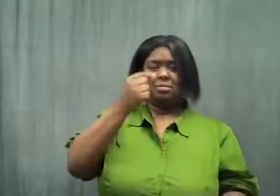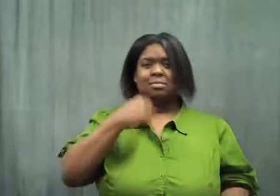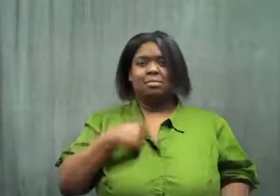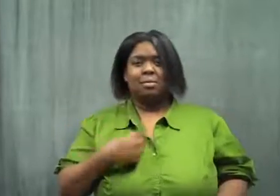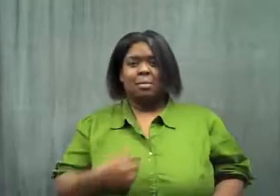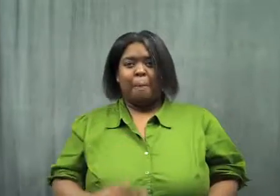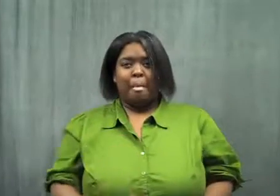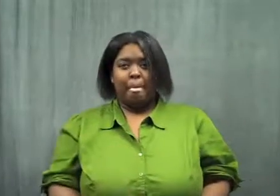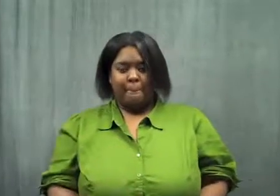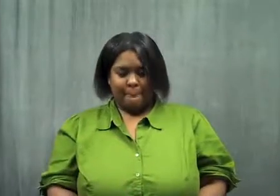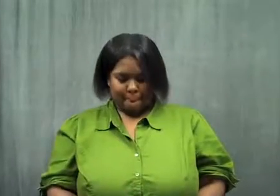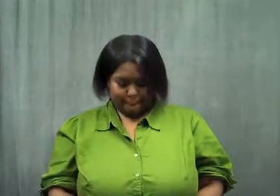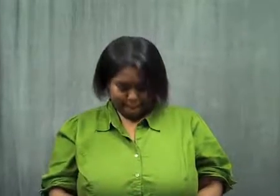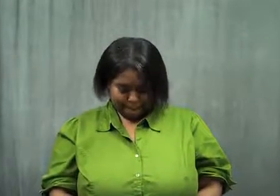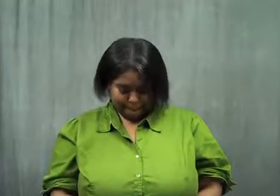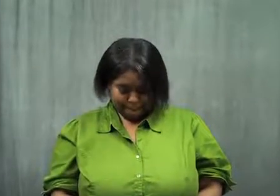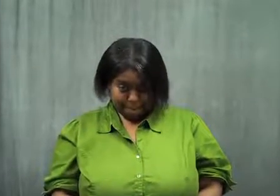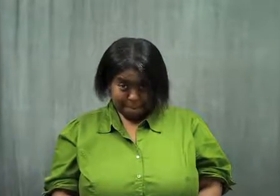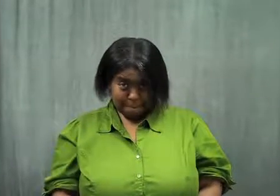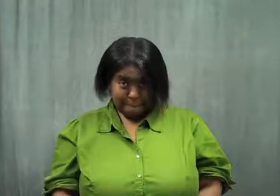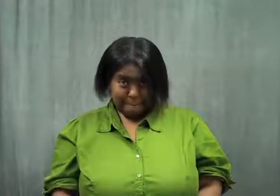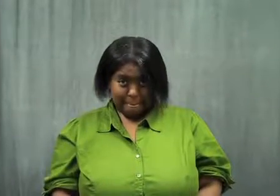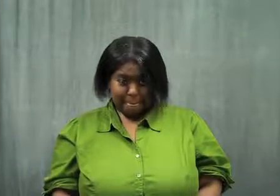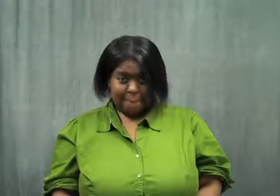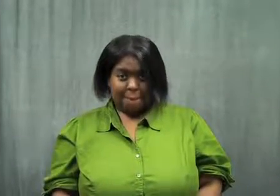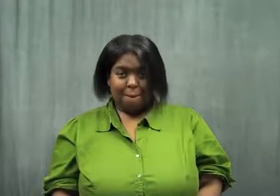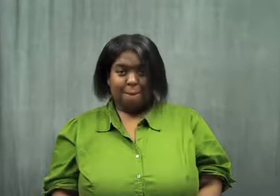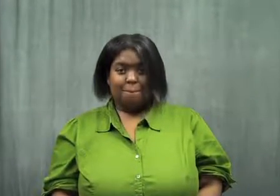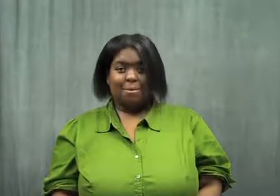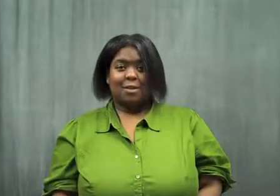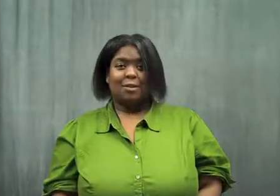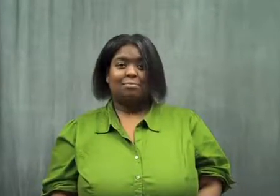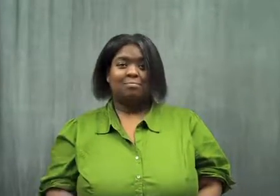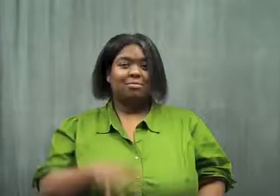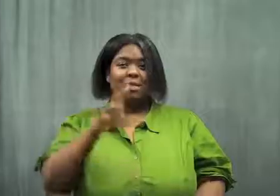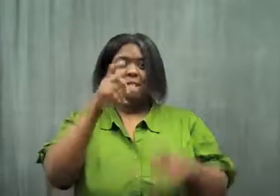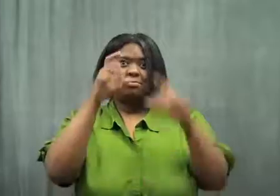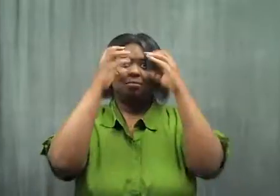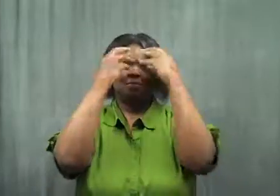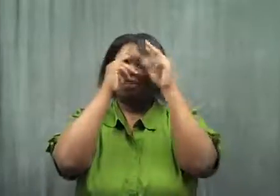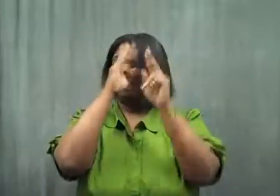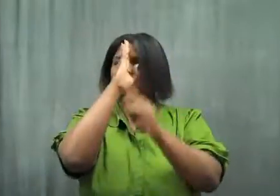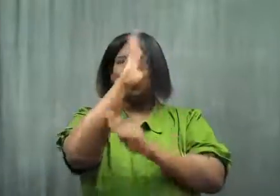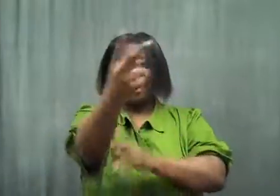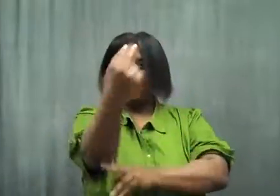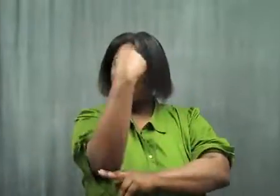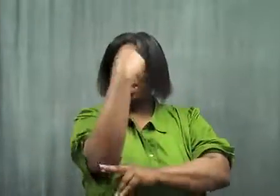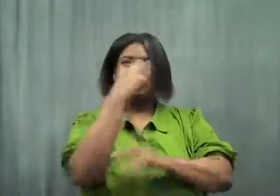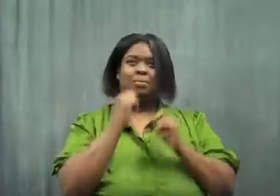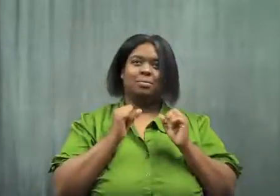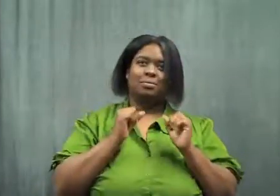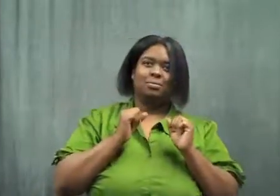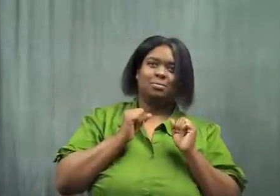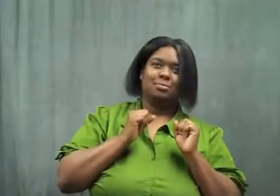I tried not to laugh as we looked at each other.